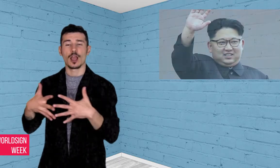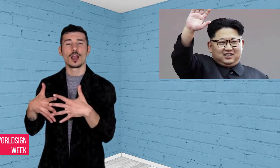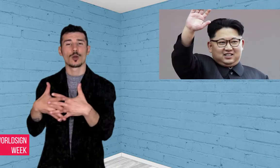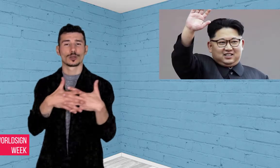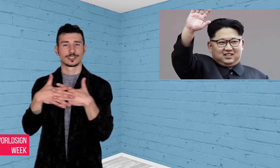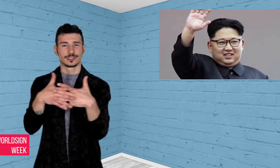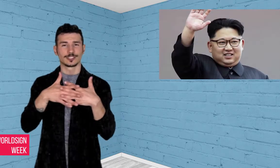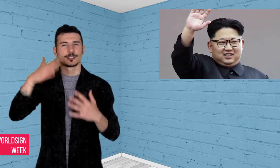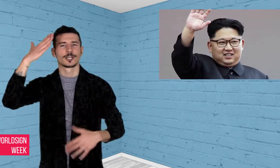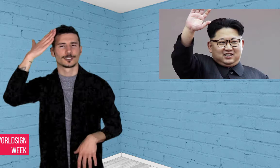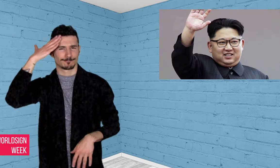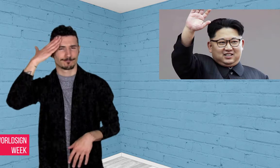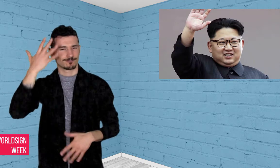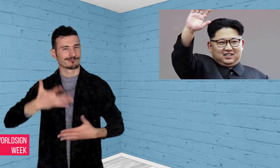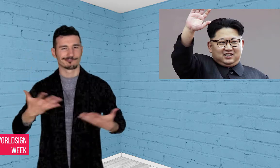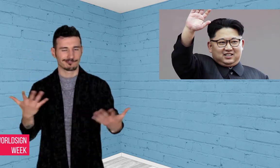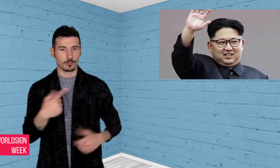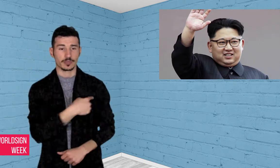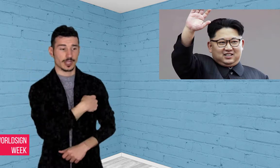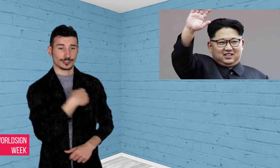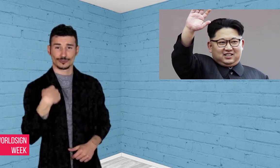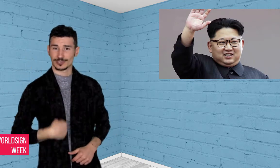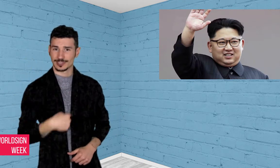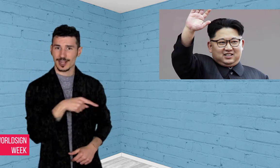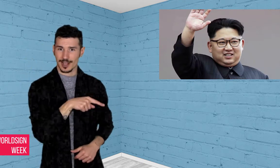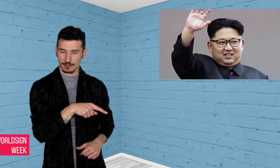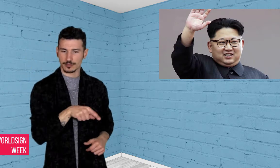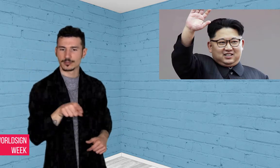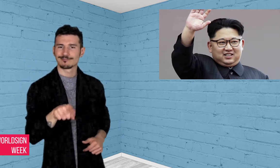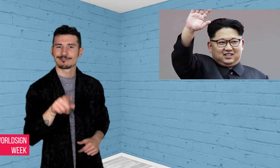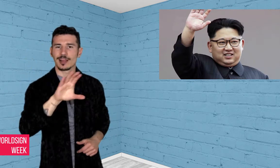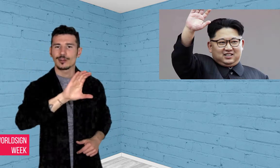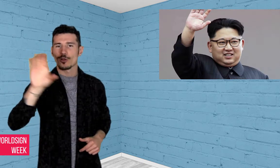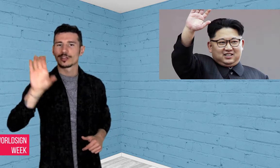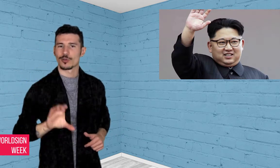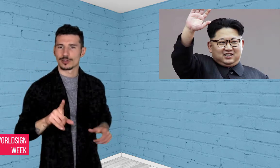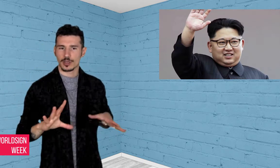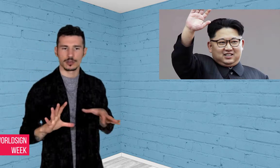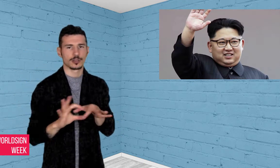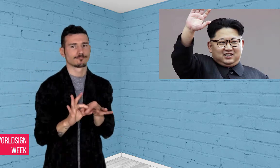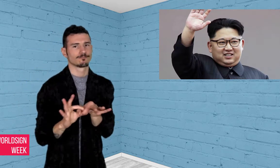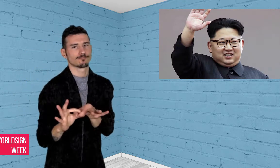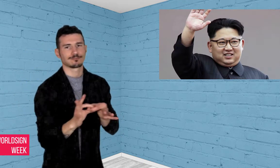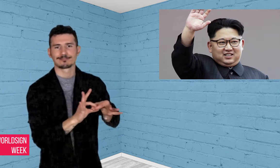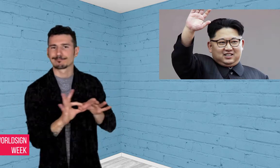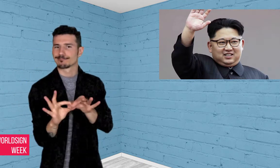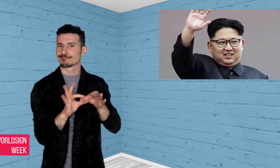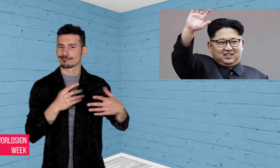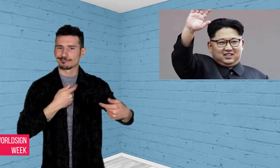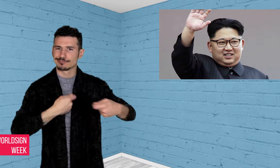The US knows China has massive